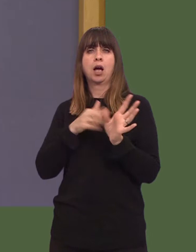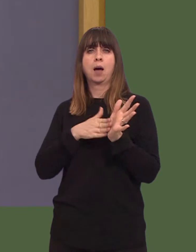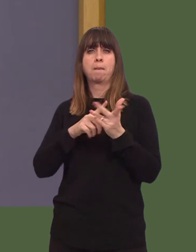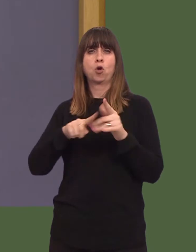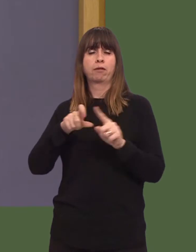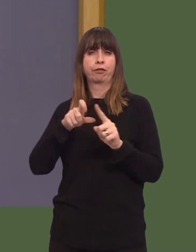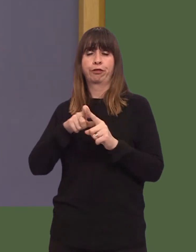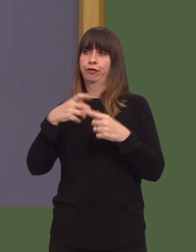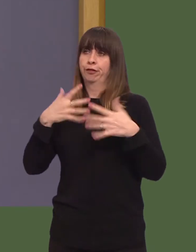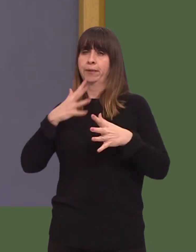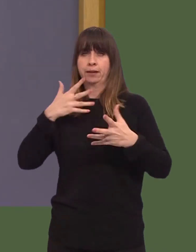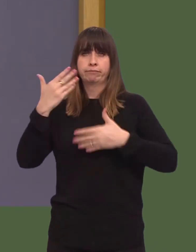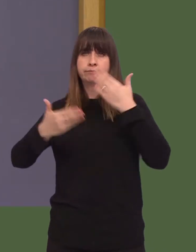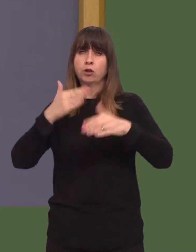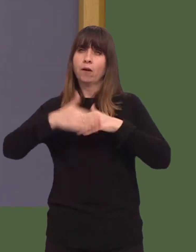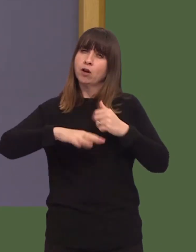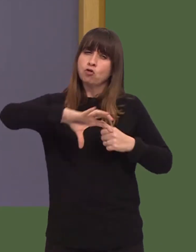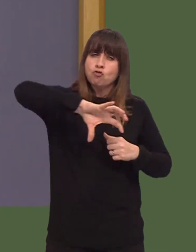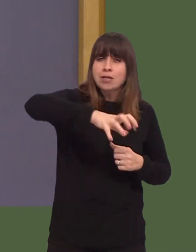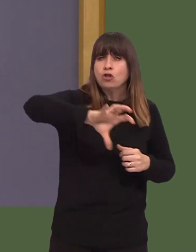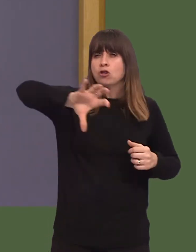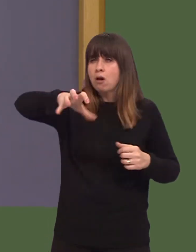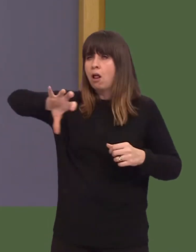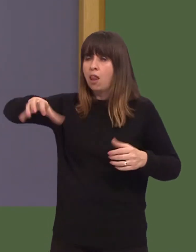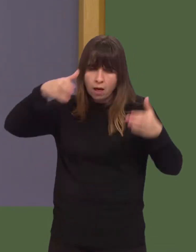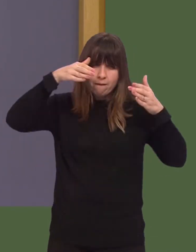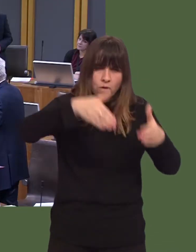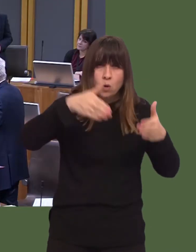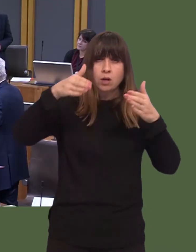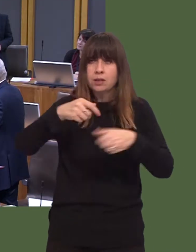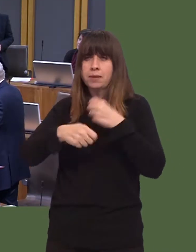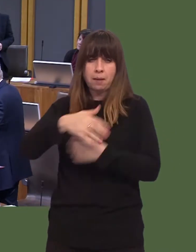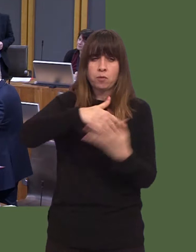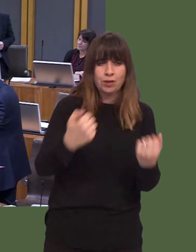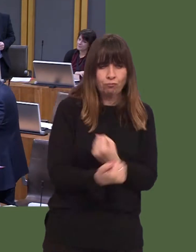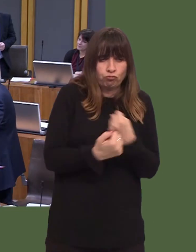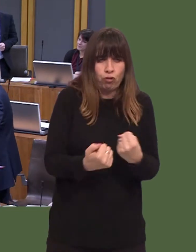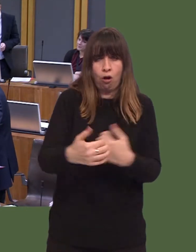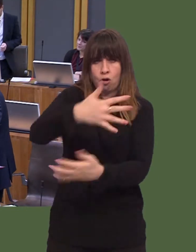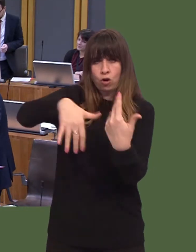differences and taking a regional focus to creating resilient communities and indeed better jobs, closer to home.